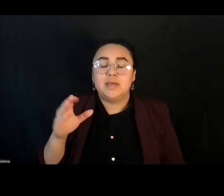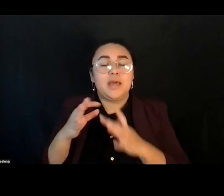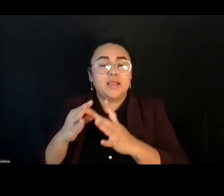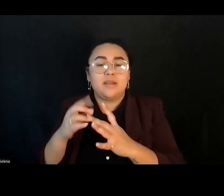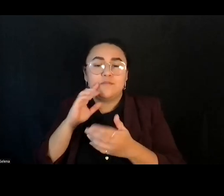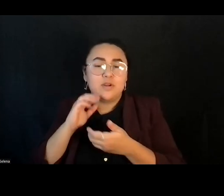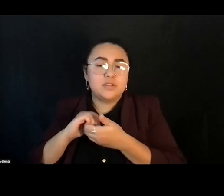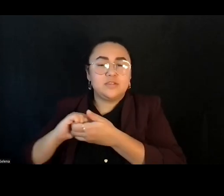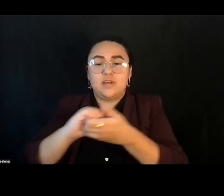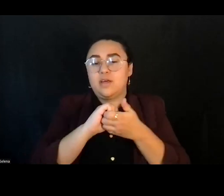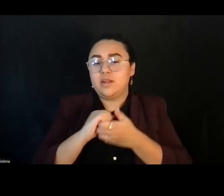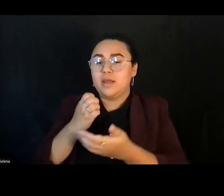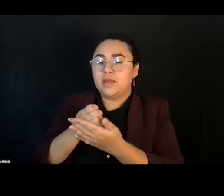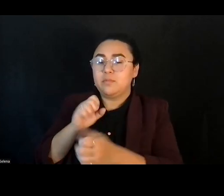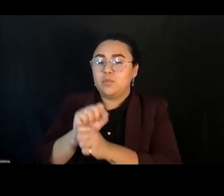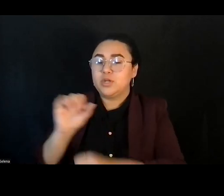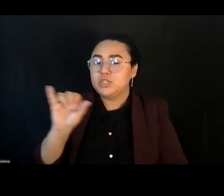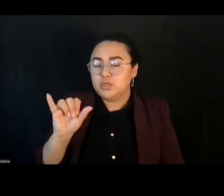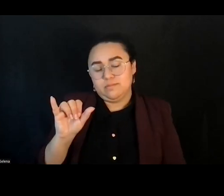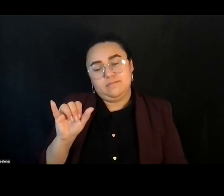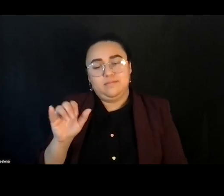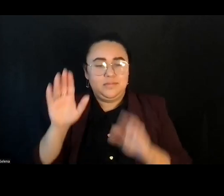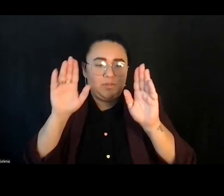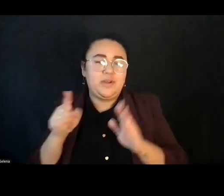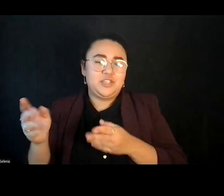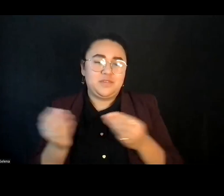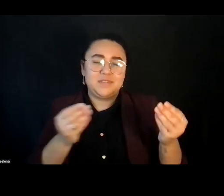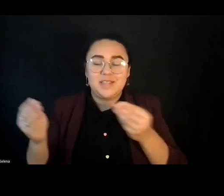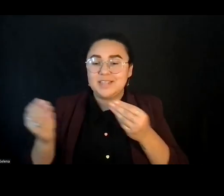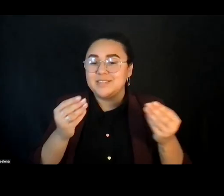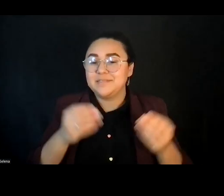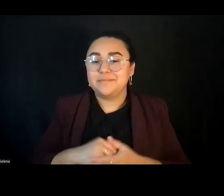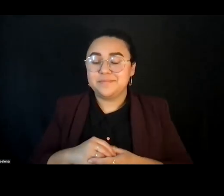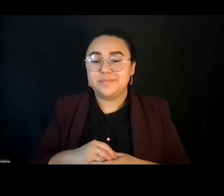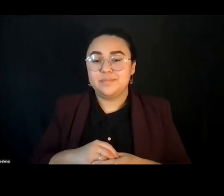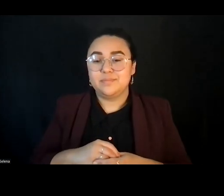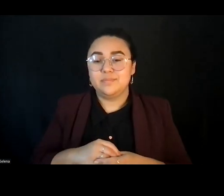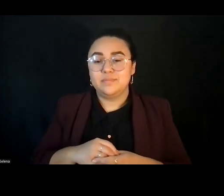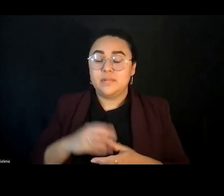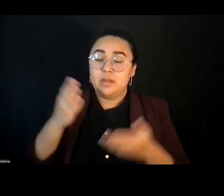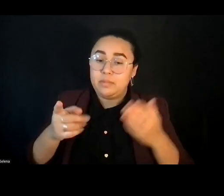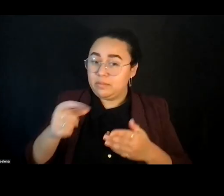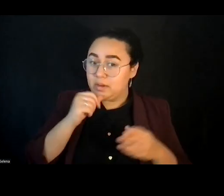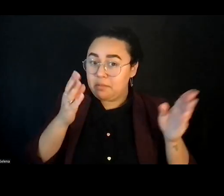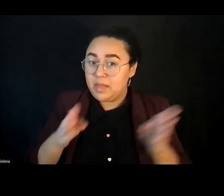So it'll be great to hear from her. And also, you may not be planning to have stayed for an hour and a half.